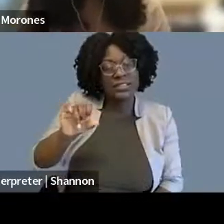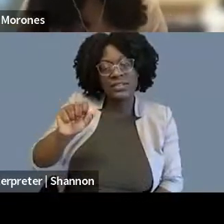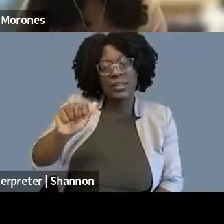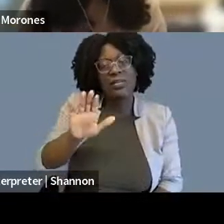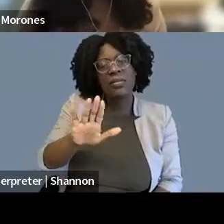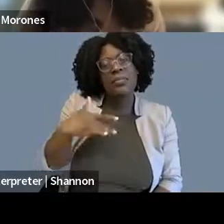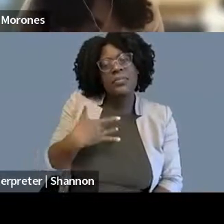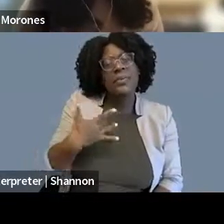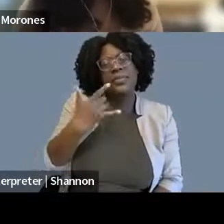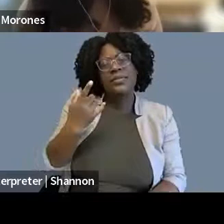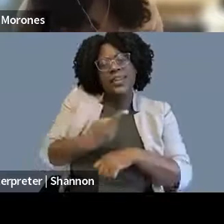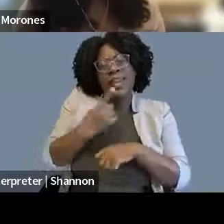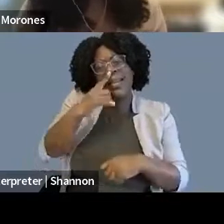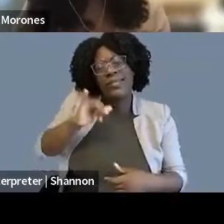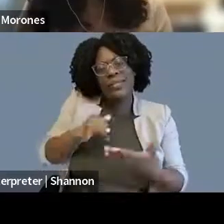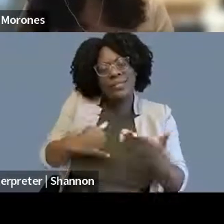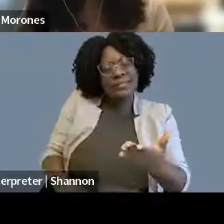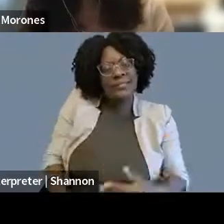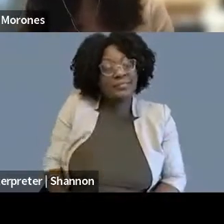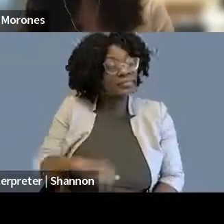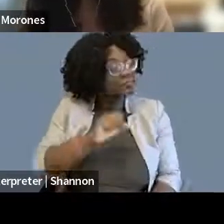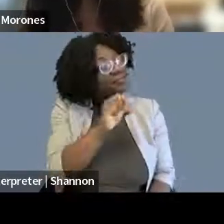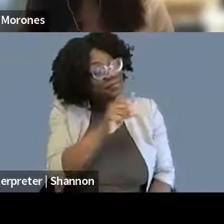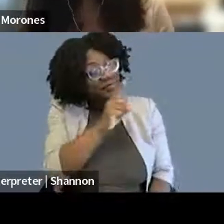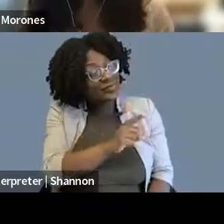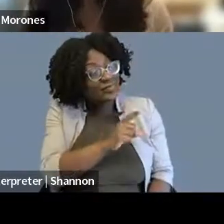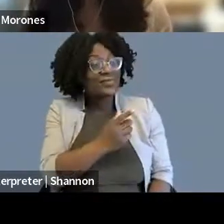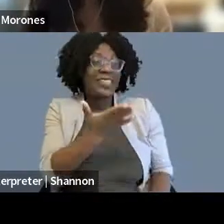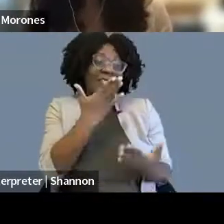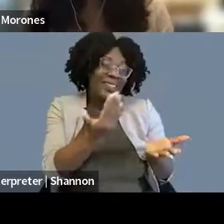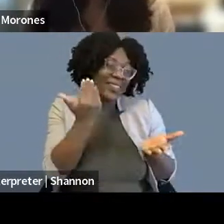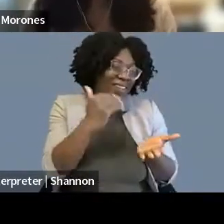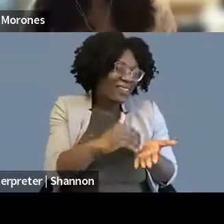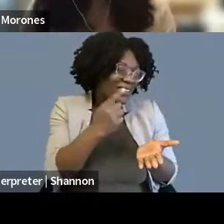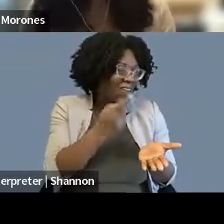Yeah, for sure, and thank you again for having me here. So I'm currently a legal fellow